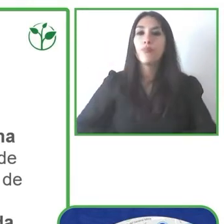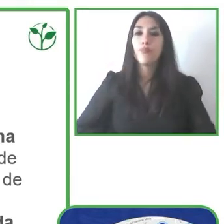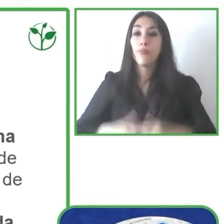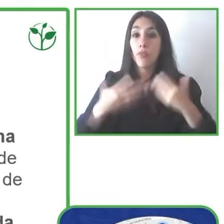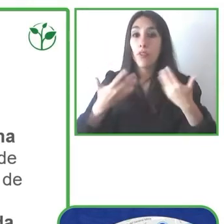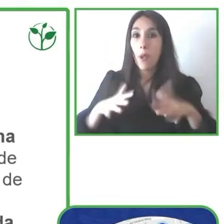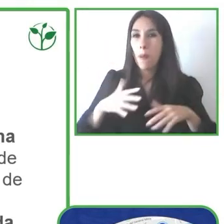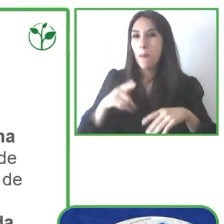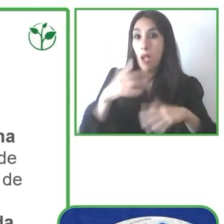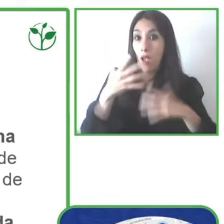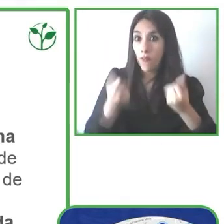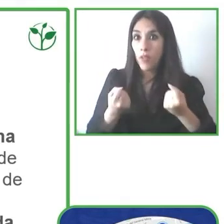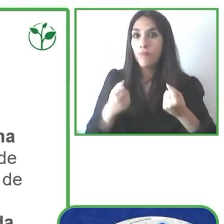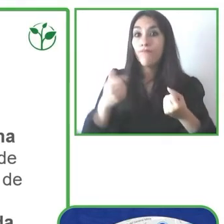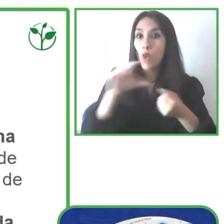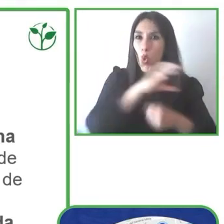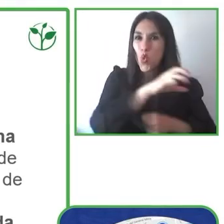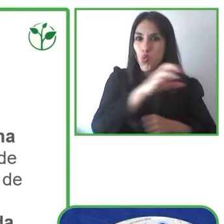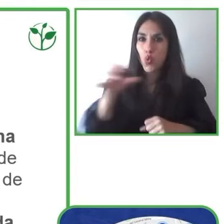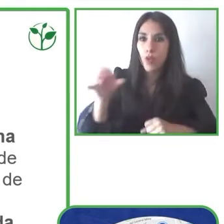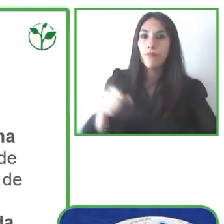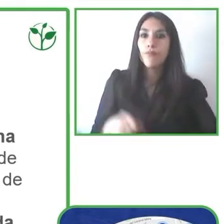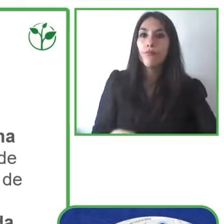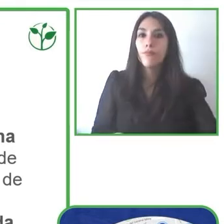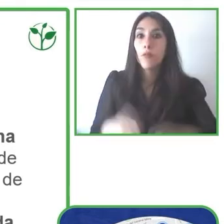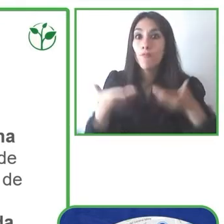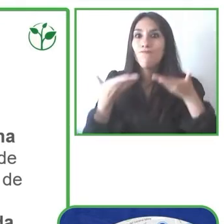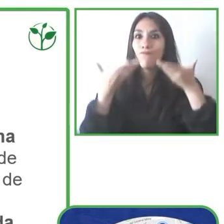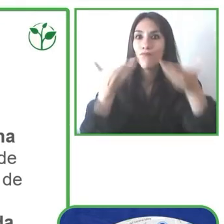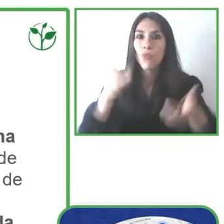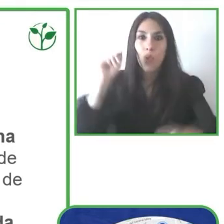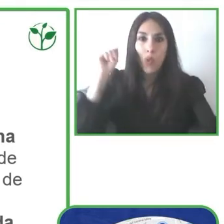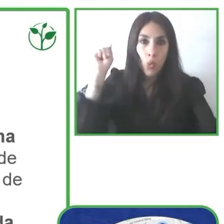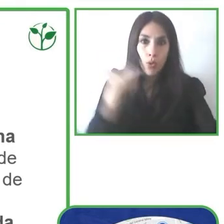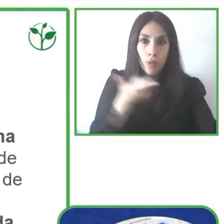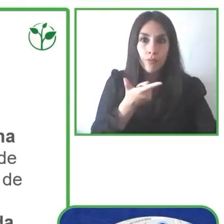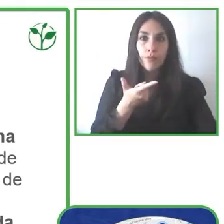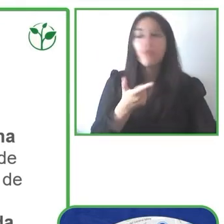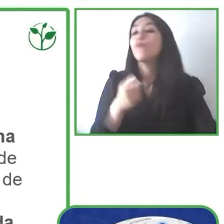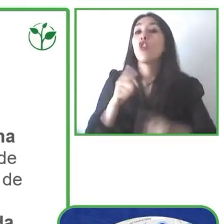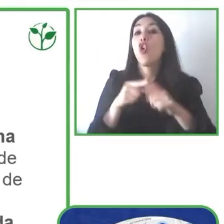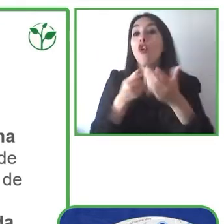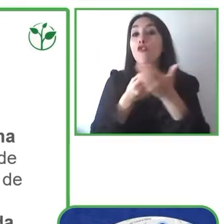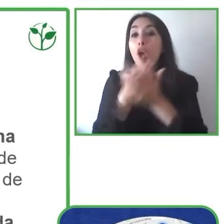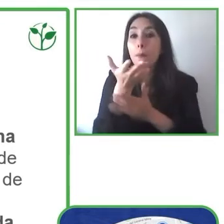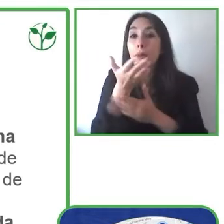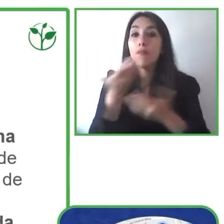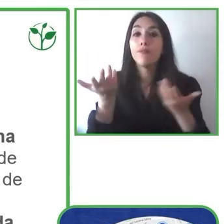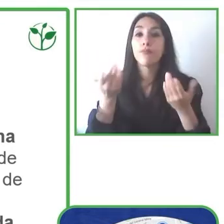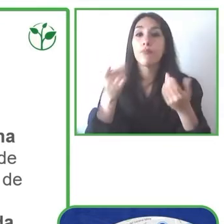and it's become this intercity solution that shows the user